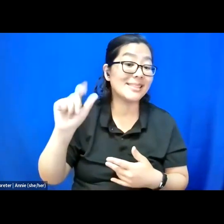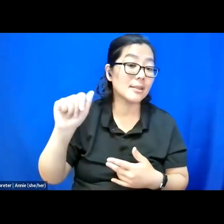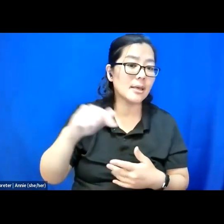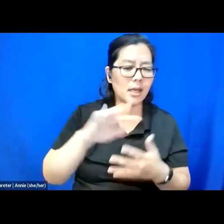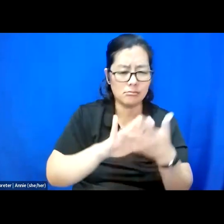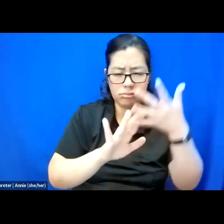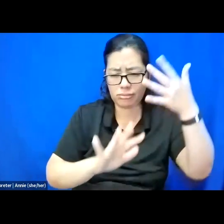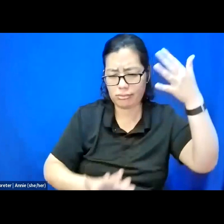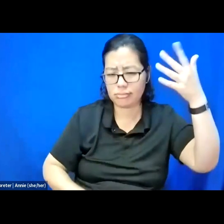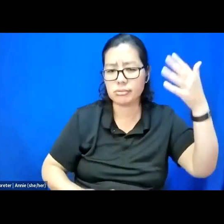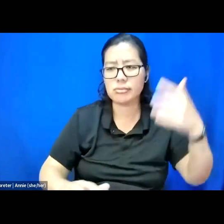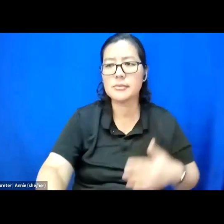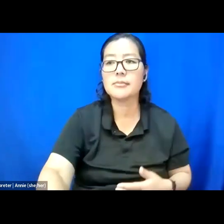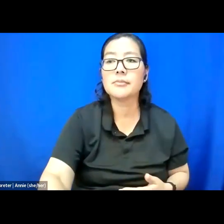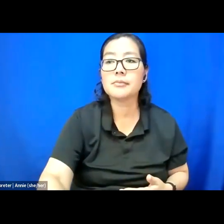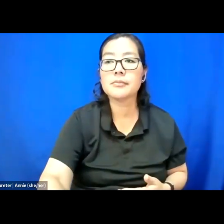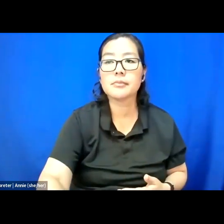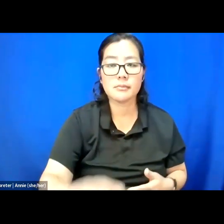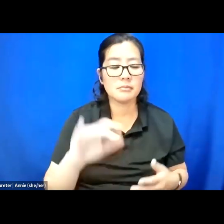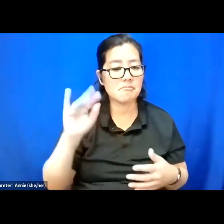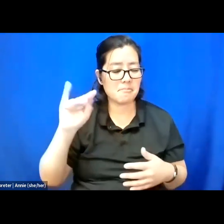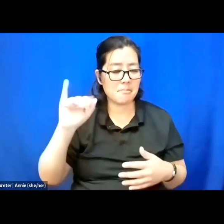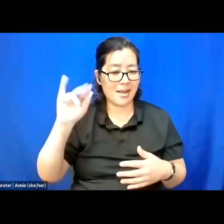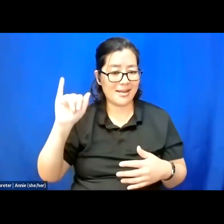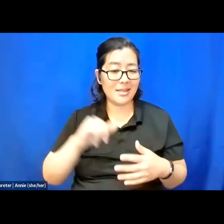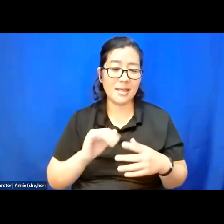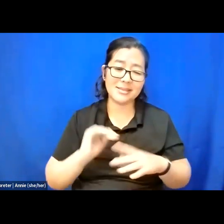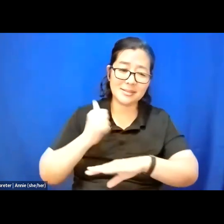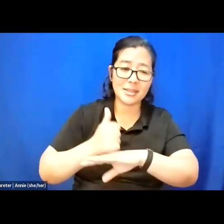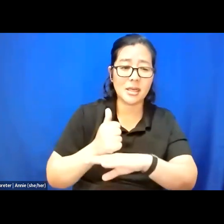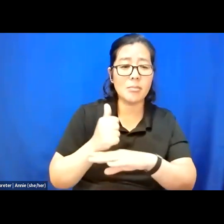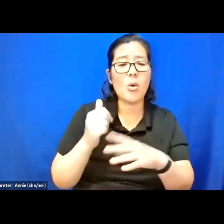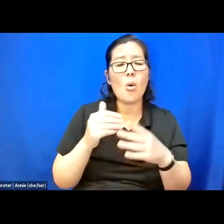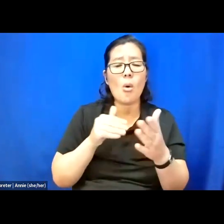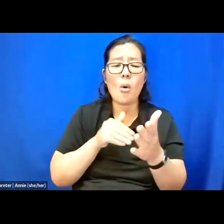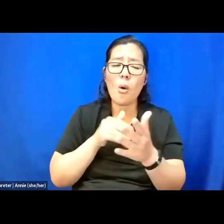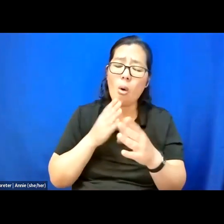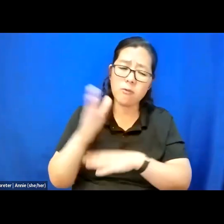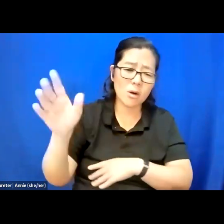Imani has created over a dozen trending hashtags that allow disabled folk